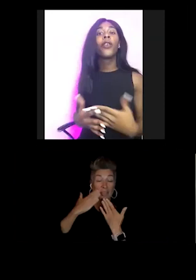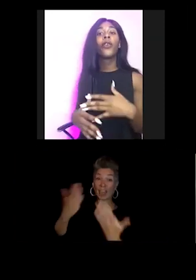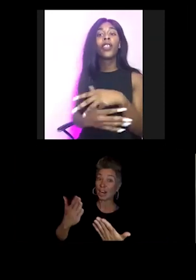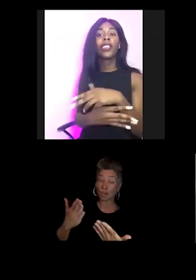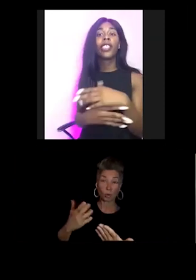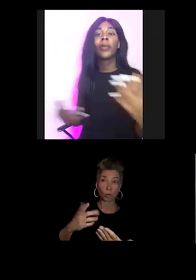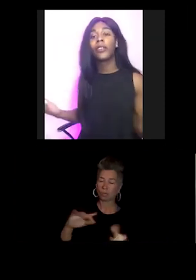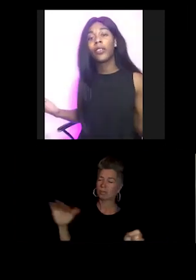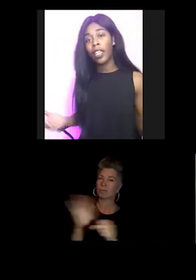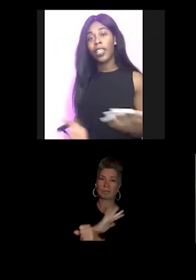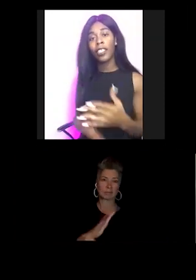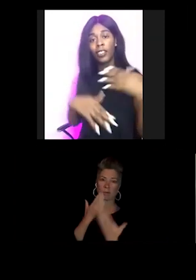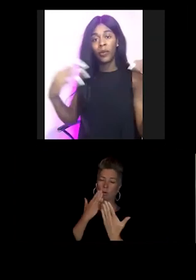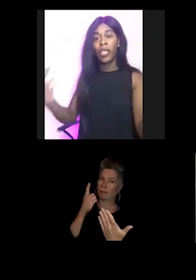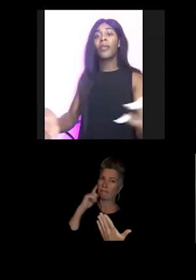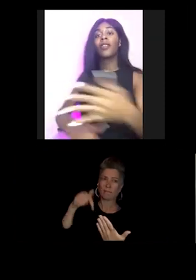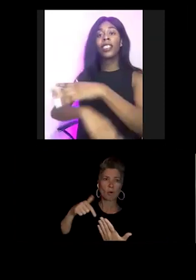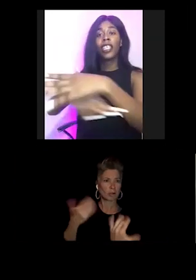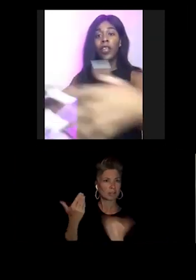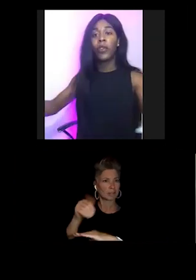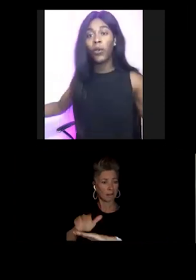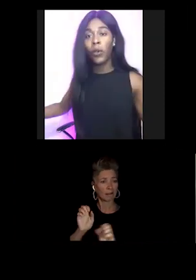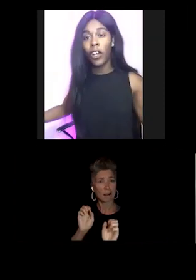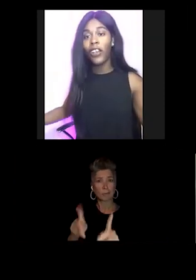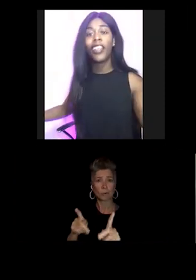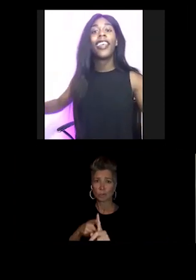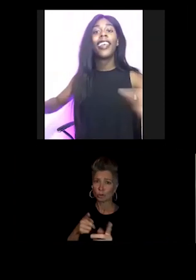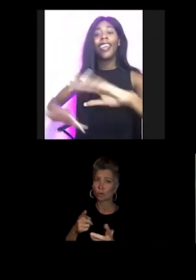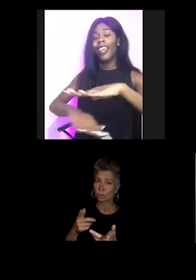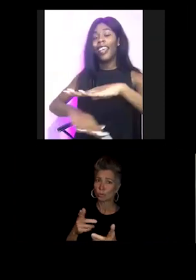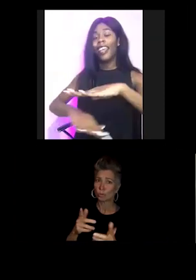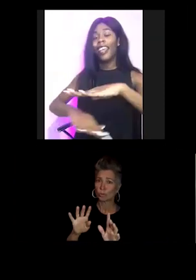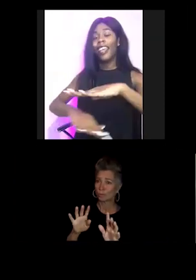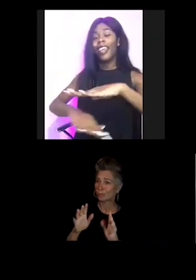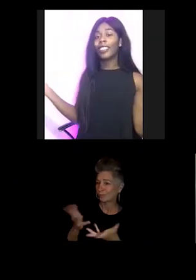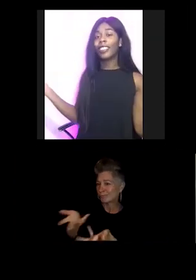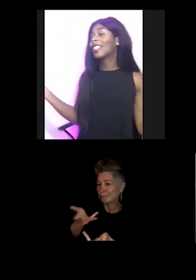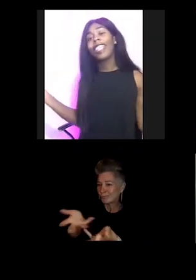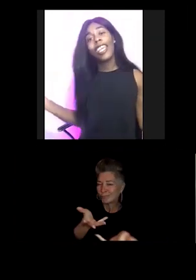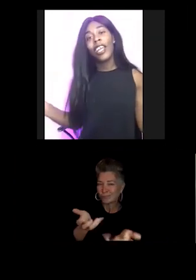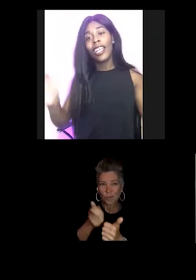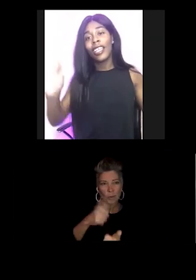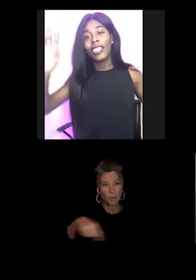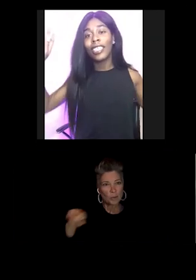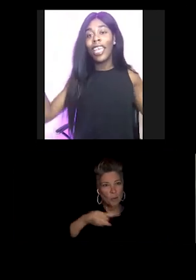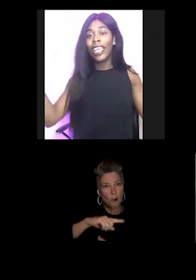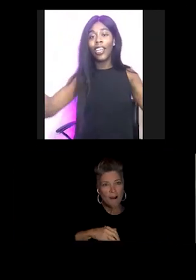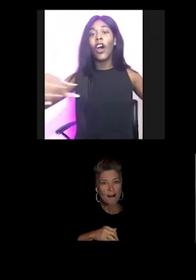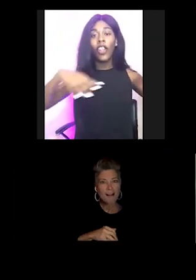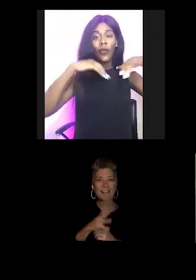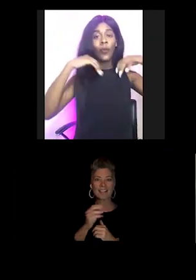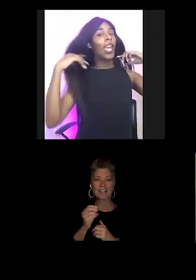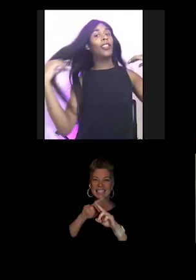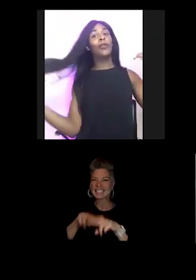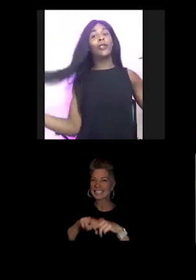for this opportunity to be able to sit here with you all and you know, sit here and take in all of Matthew's,